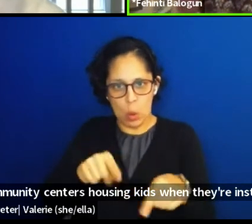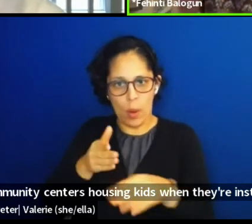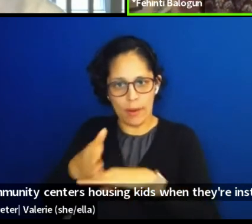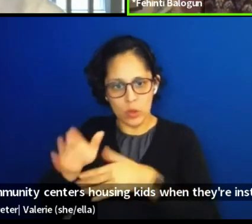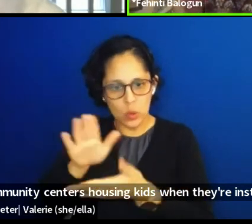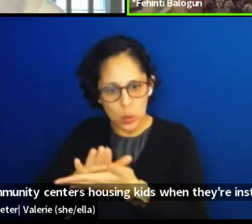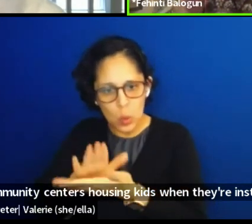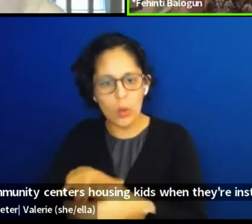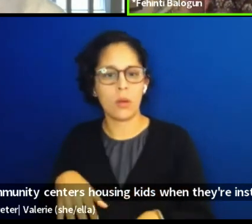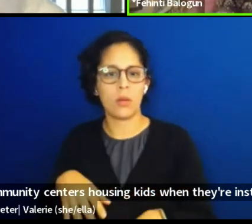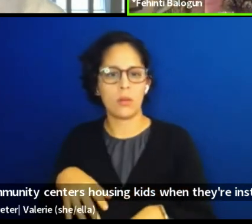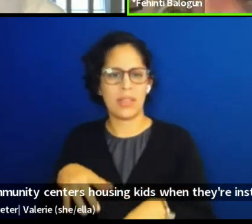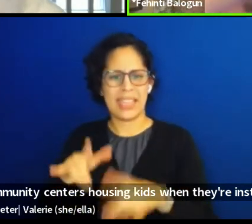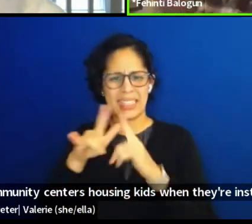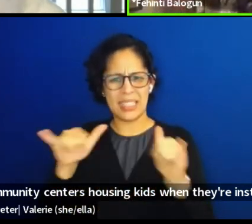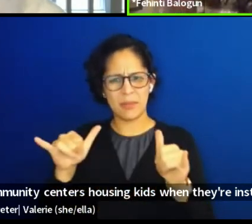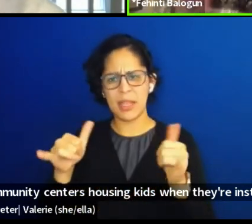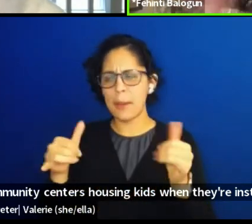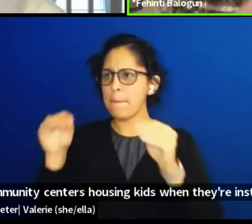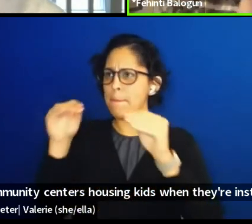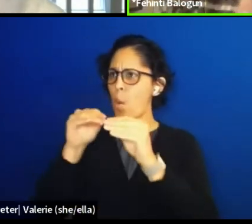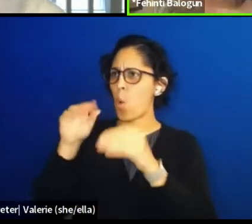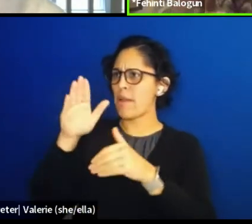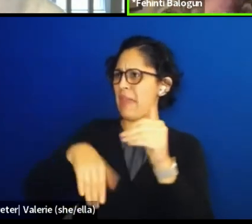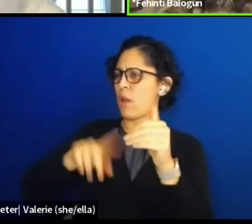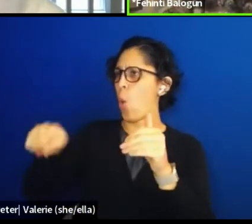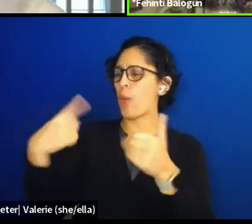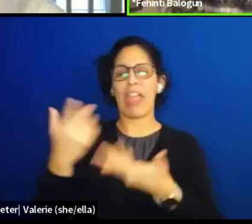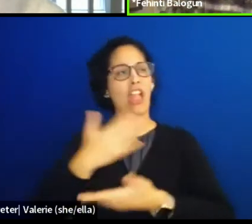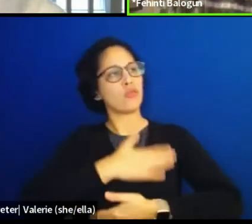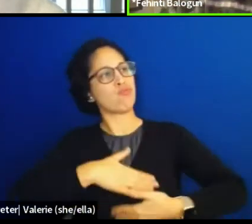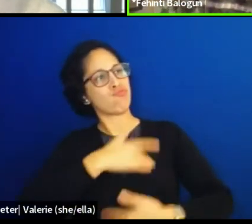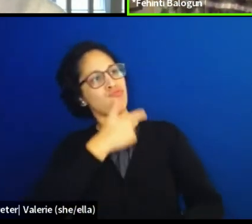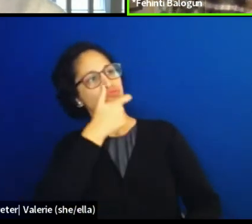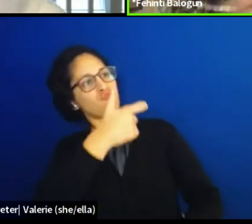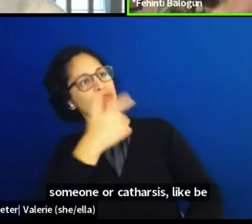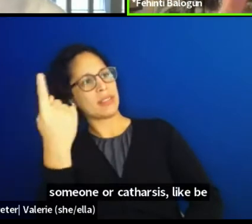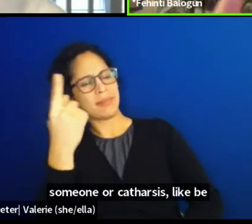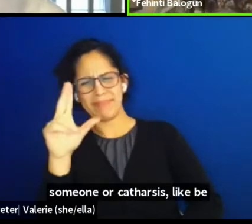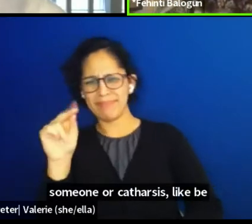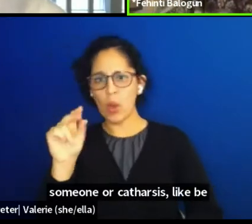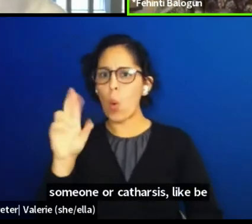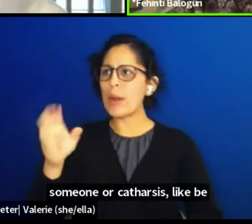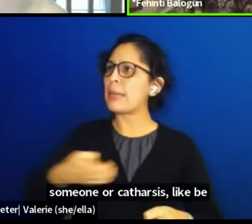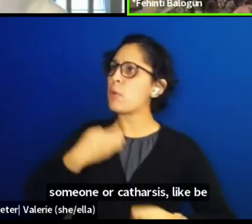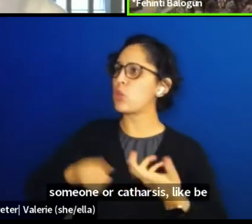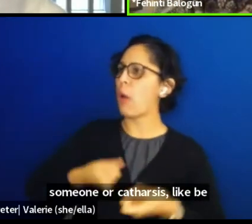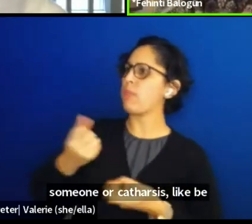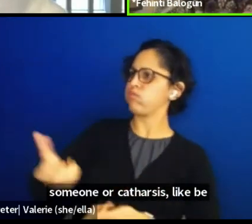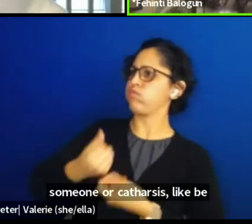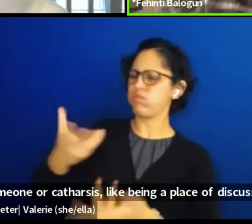about entertaining someone or catharsis, like being a place of discussion and growth